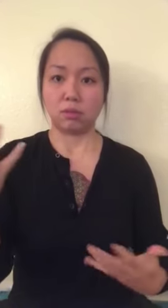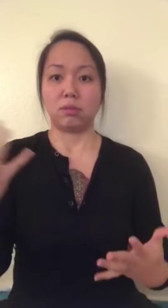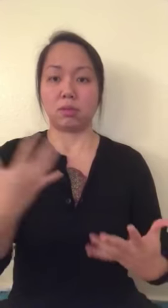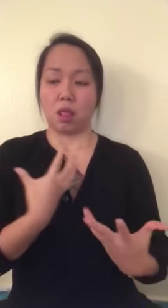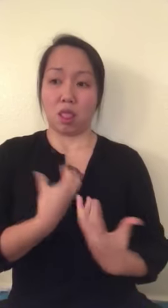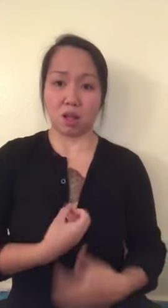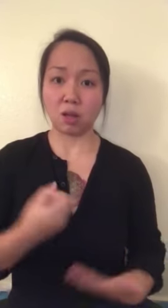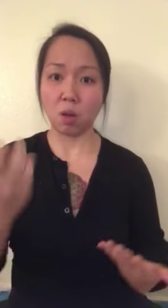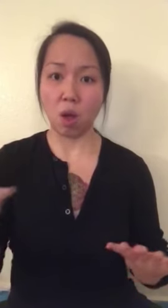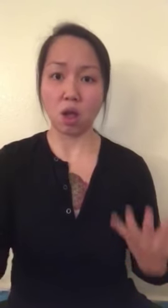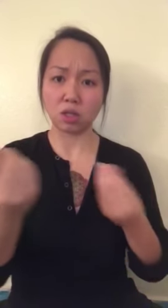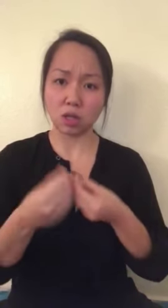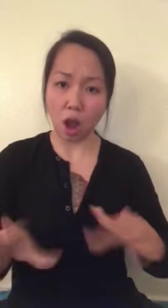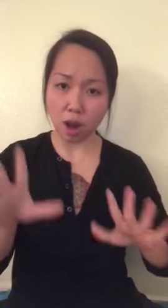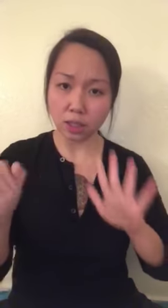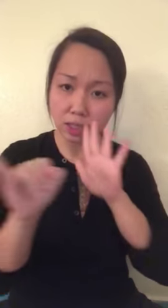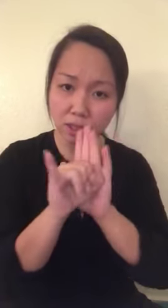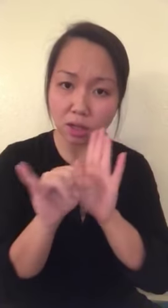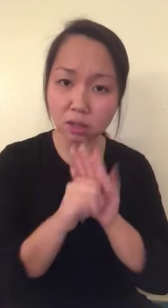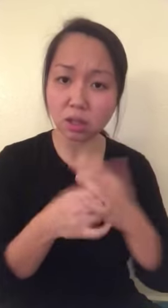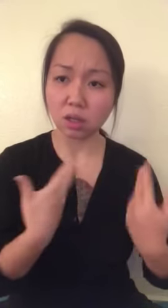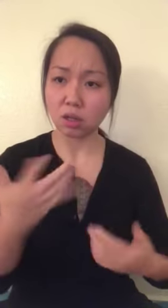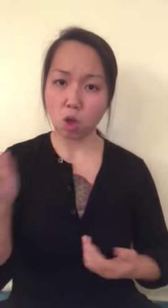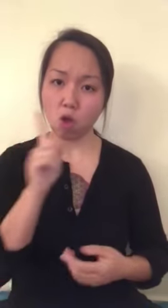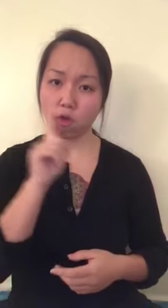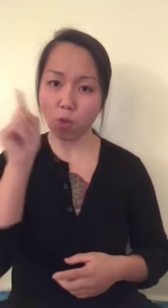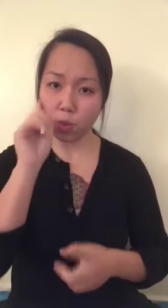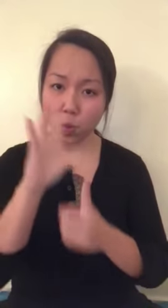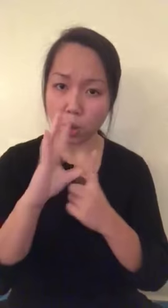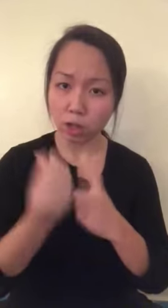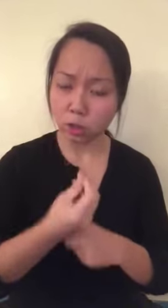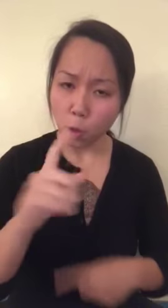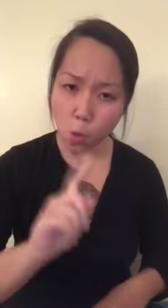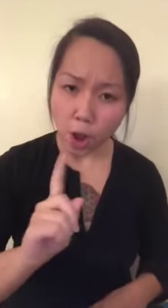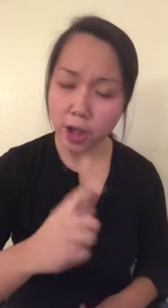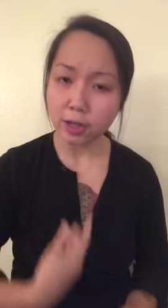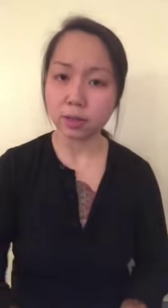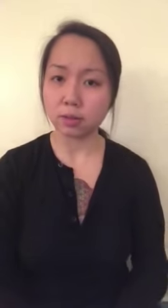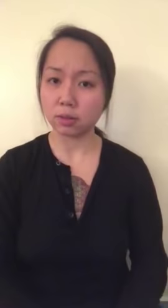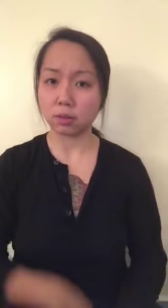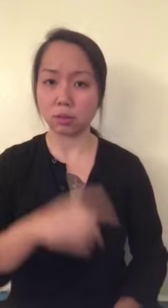That makes us feel degraded, as well as losing our identities... Where is our Deaf culture?